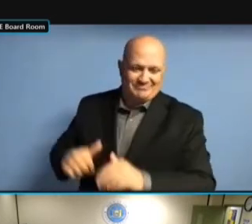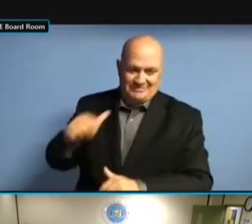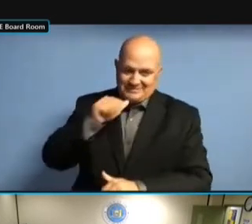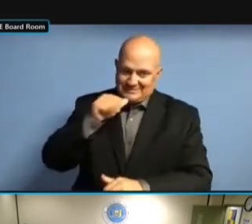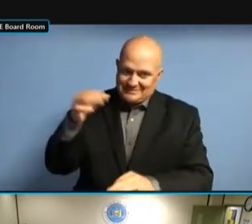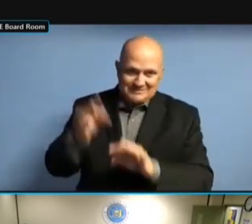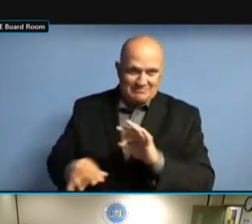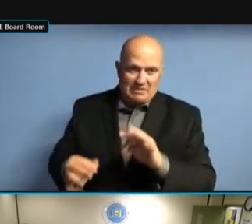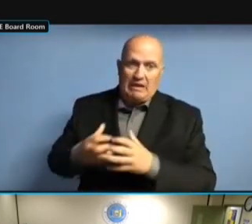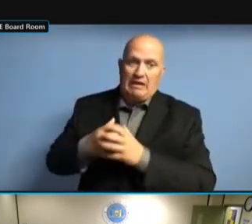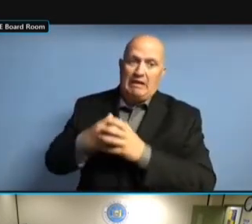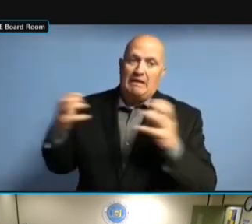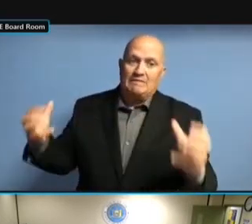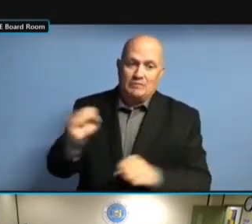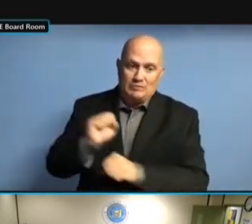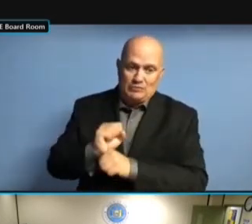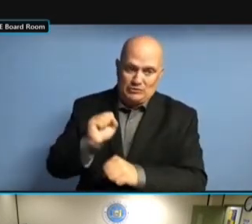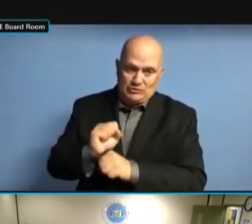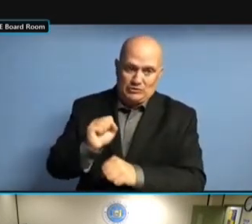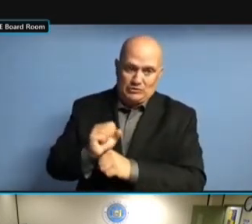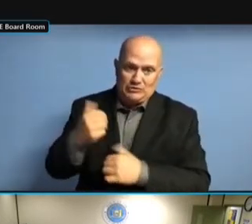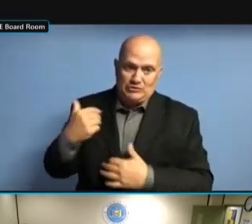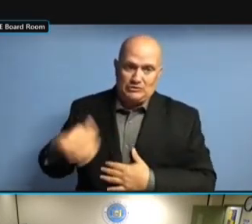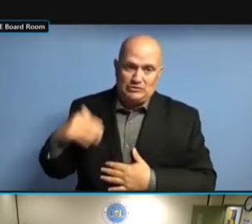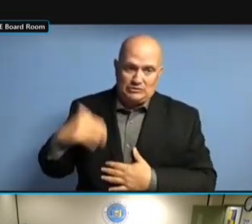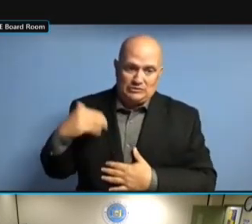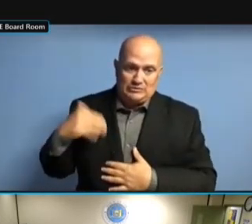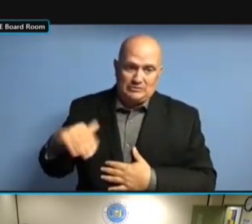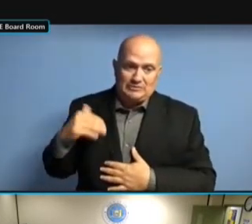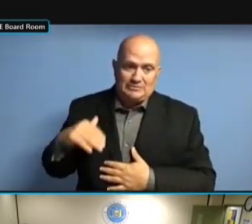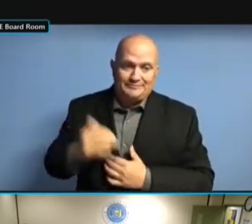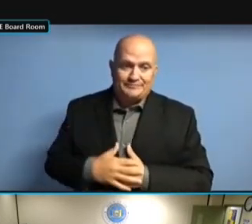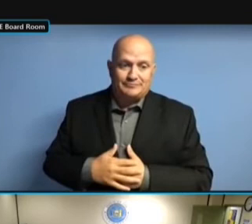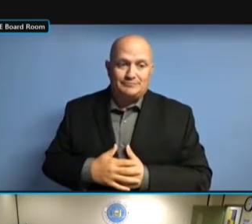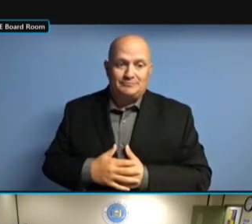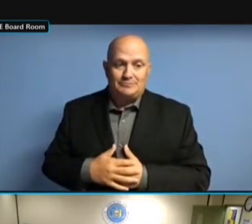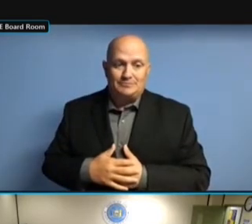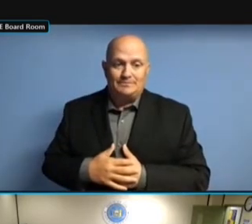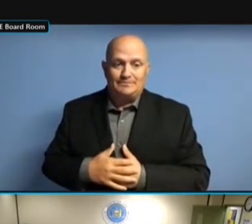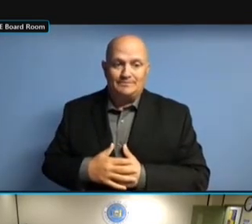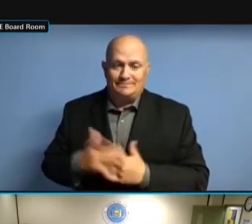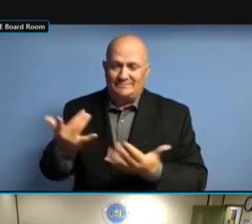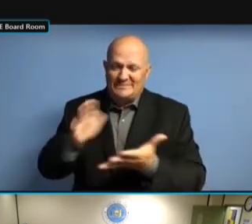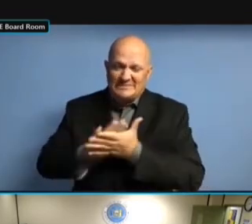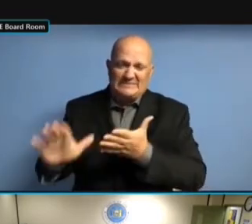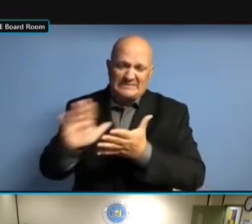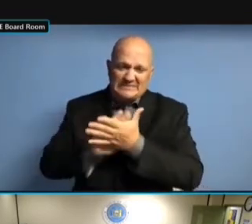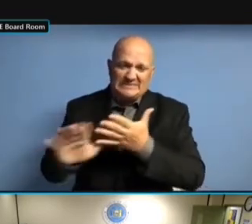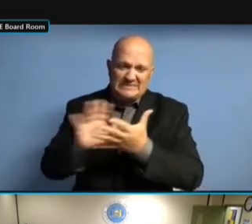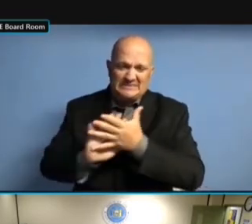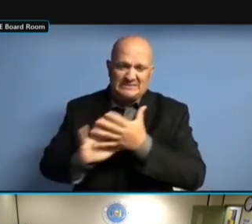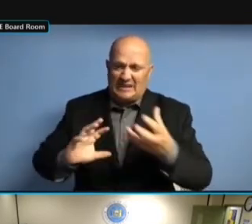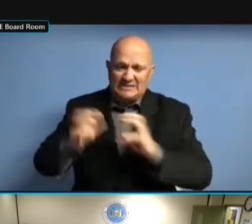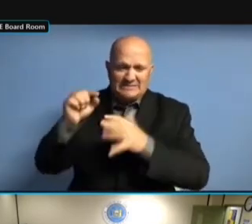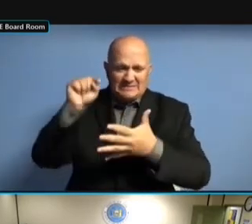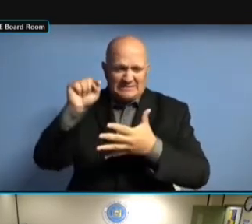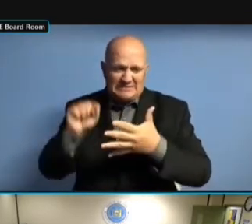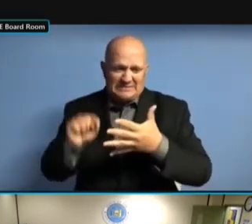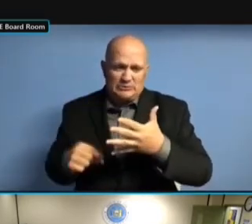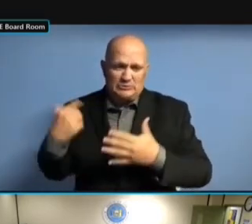LOOKING AT WAYS TO CLEAN THOSE UP AS LOOKING AT WAYS TO CLEAN THOSE UP AS QUICKLY LOOKING AT WAYS TO CLEAN THOSE UP AS QUICKLY AS LOOKING AT WAYS TO CLEAN THOSE UP AS QUICKLY AS -- LOOKING AT WAYS TO CLEAN THOSE UP AS QUICKLY AS -- THEY LOOKING AT WAYS TO CLEAN THOSE UP AS QUICKLY AS -- THEY ARE UP AS QUICKLY AS -- THEY ARE UP AS QUICKLY AS -- THEY ARE STUNNED, UP AS QUICKLY AS -- THEY ARE STUNNED, MANY UP AS QUICKLY AS -- THEY ARE STUNNED, MANY OF UP AS QUICKLY AS -- THEY ARE STUNNED, MANY OF THE UP AS QUICKLY AS -- THEY ARE STUNNED, MANY OF THE CALLERS. STUNNED, MANY OF THE CALLERS. STUNNED, MANY OF THE CALLERS. AND STUNNED, MANY OF THE CALLERS. AND COMPLIANCE STUNNED, MANY OF THE CALLERS. AND COMPLIANCE AND STUNNED, MANY OF THE CALLERS. AND COMPLIANCE AND THE STUNNED, MANY OF THE CALLERS. AND COMPLIANCE AND THE REST